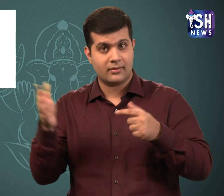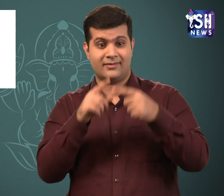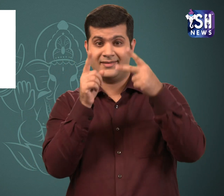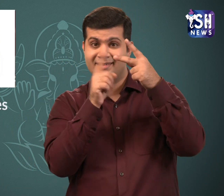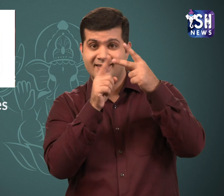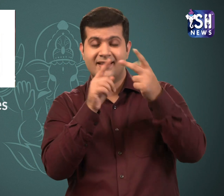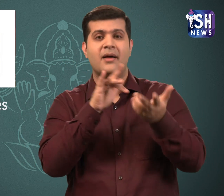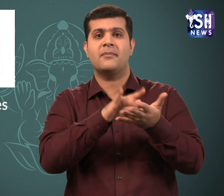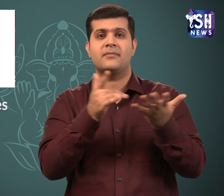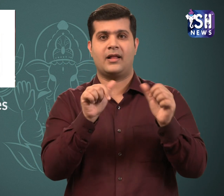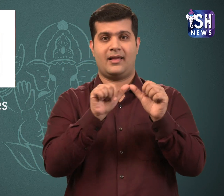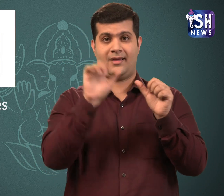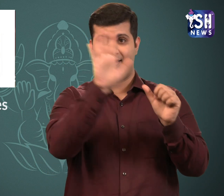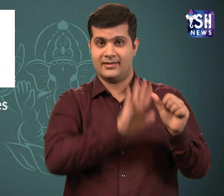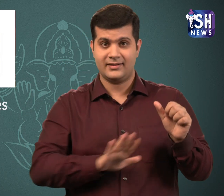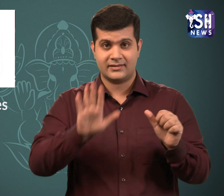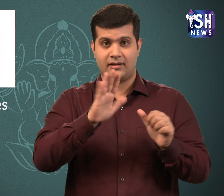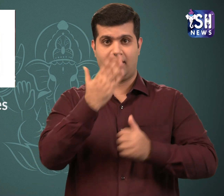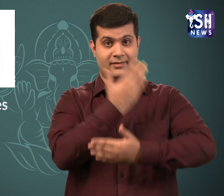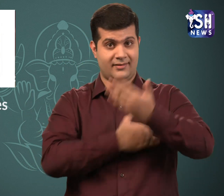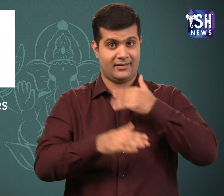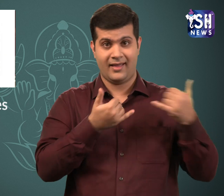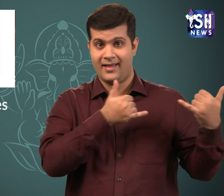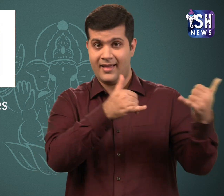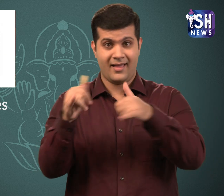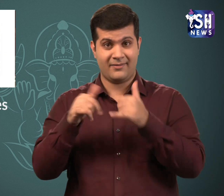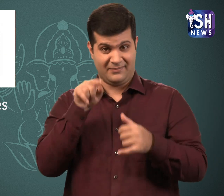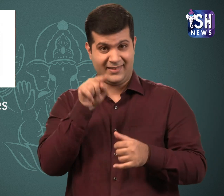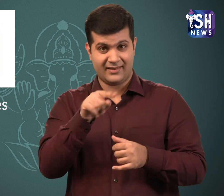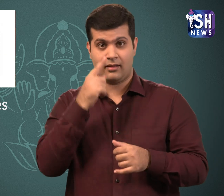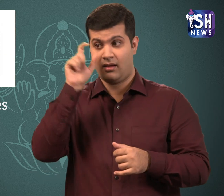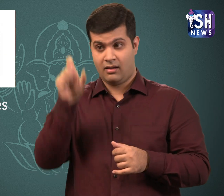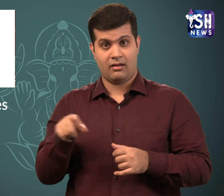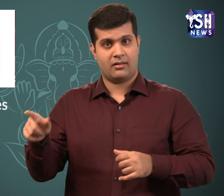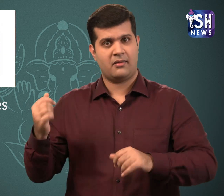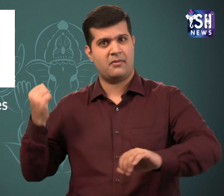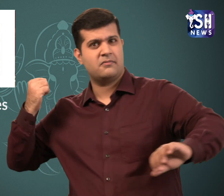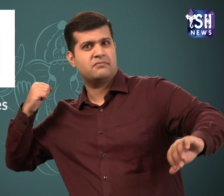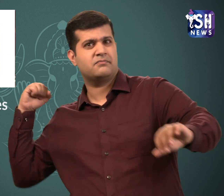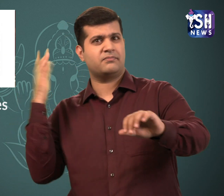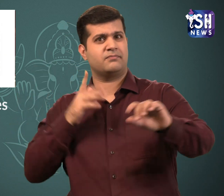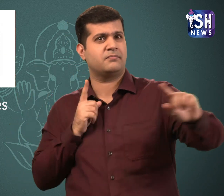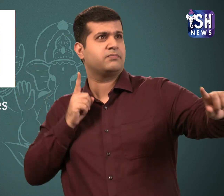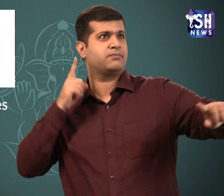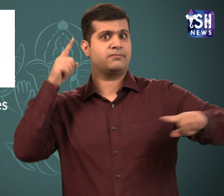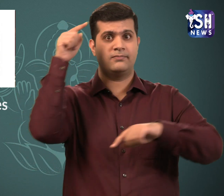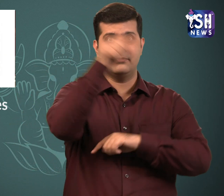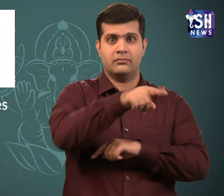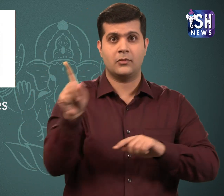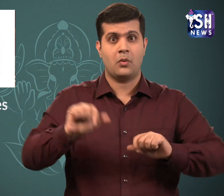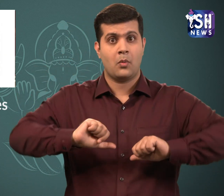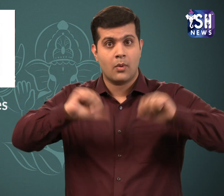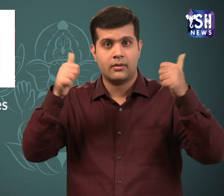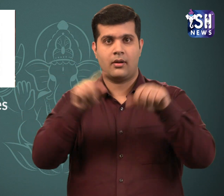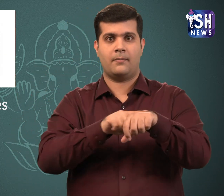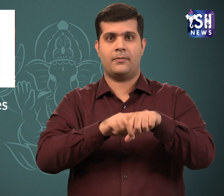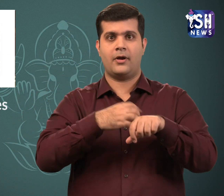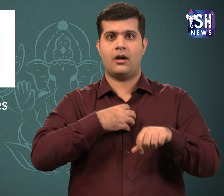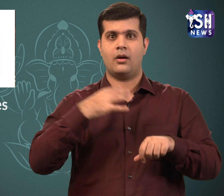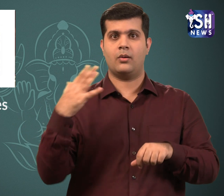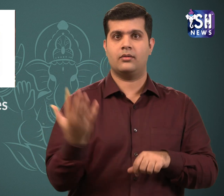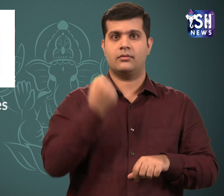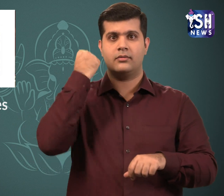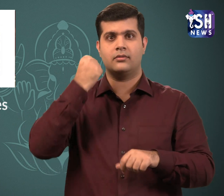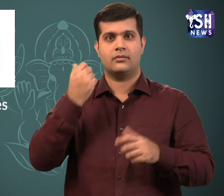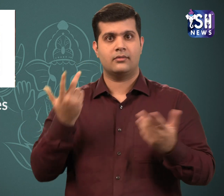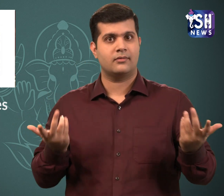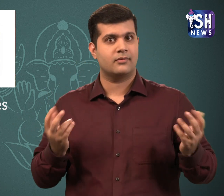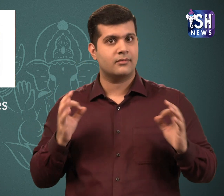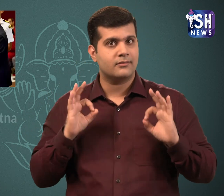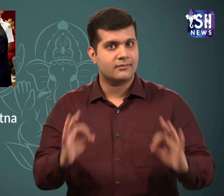In the 2018 Asian Para Games, she won the bronze medal in javelin throw.